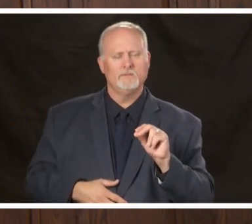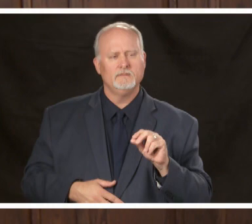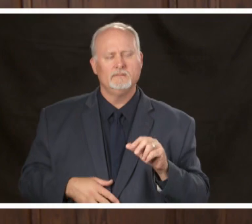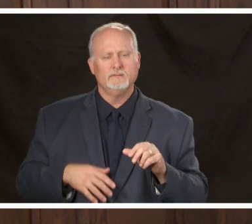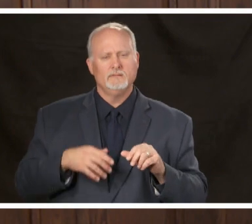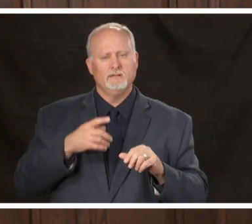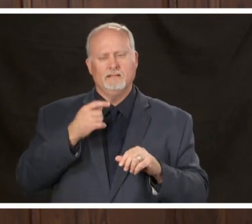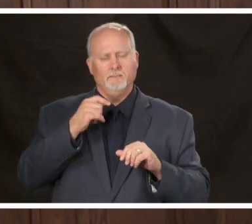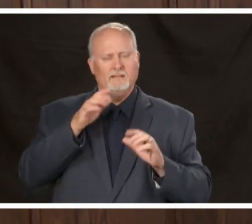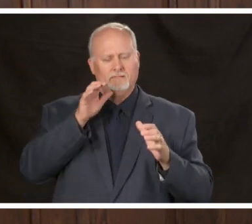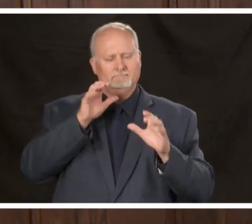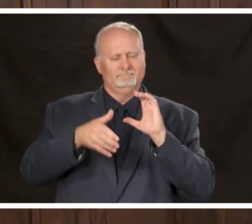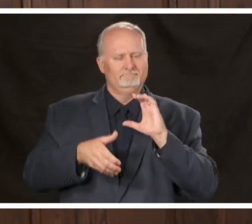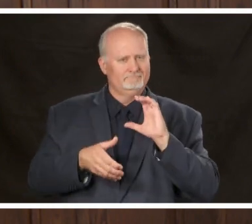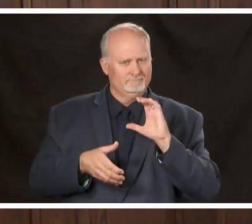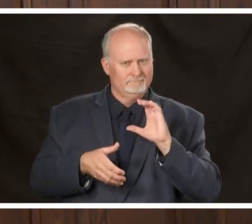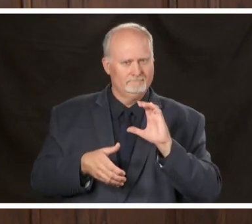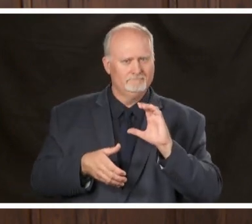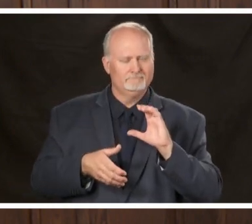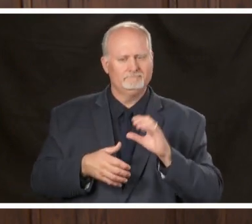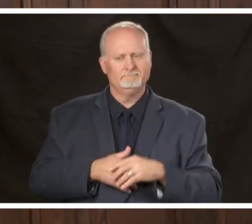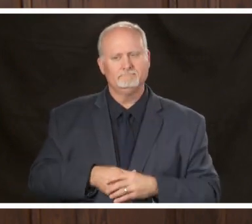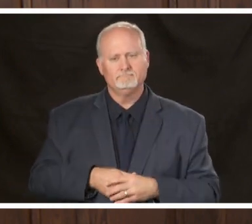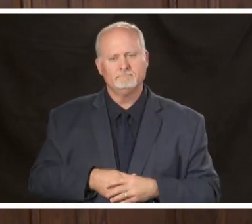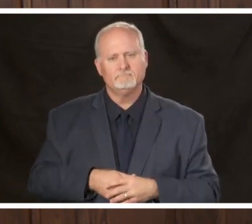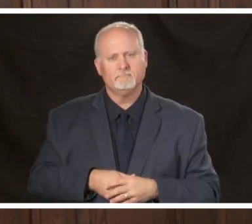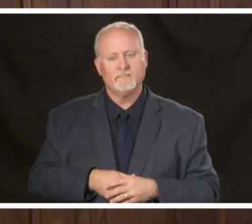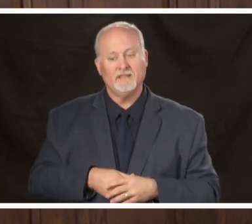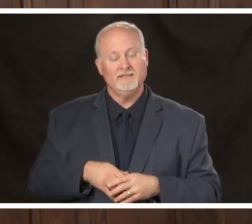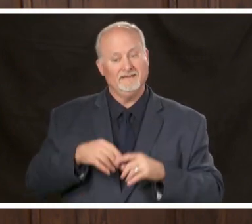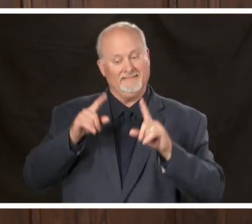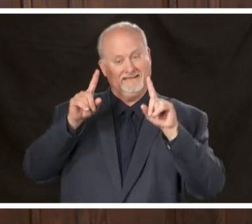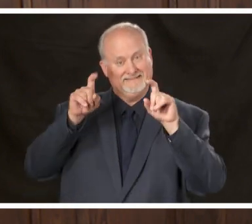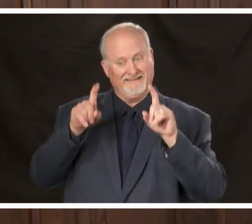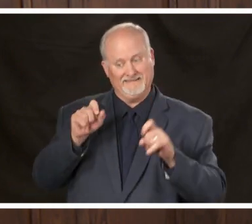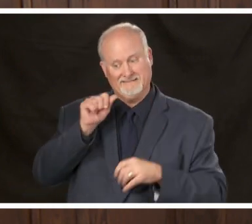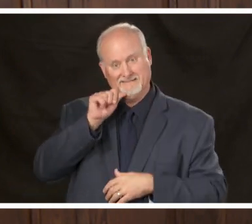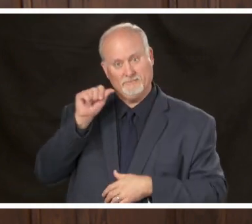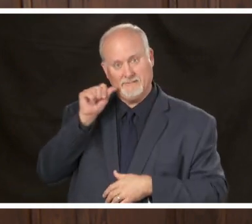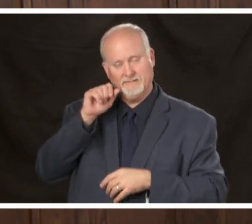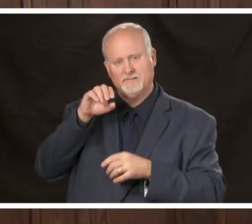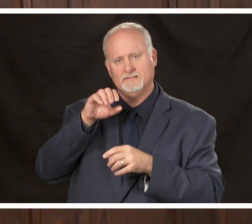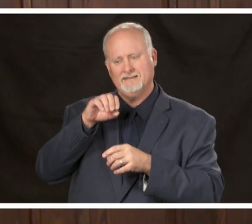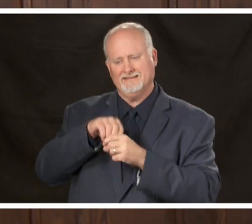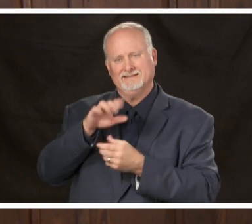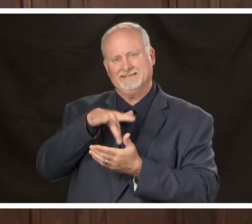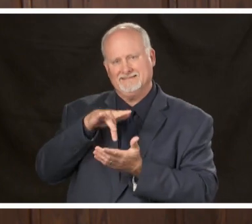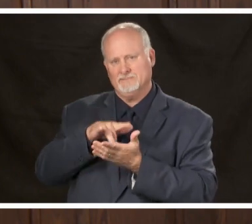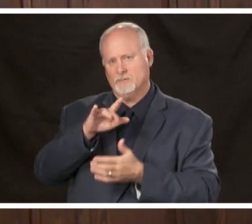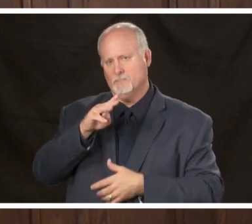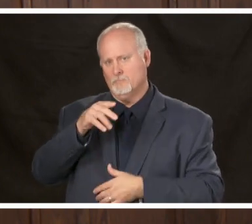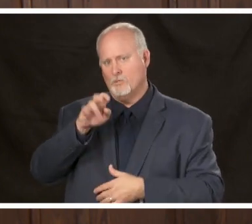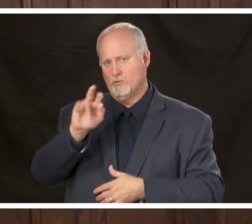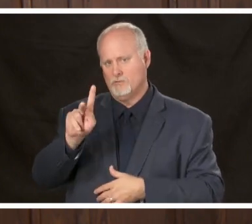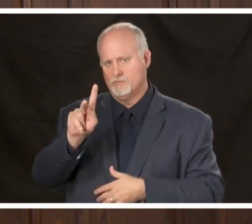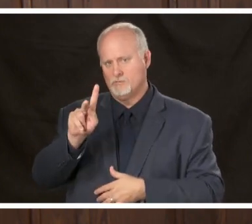glitch the testing that was done yesterday was in a Central Park area so